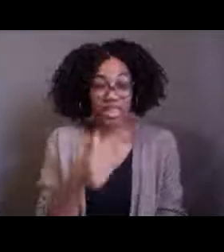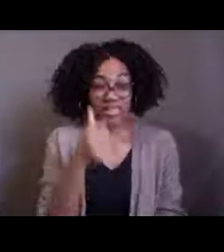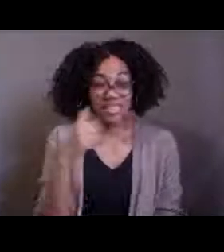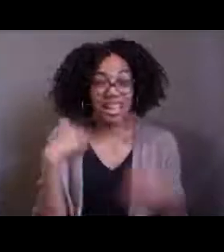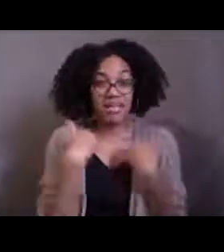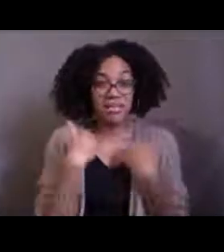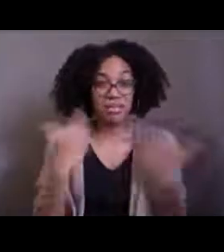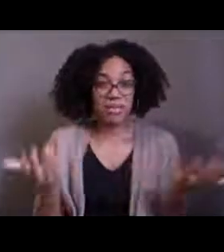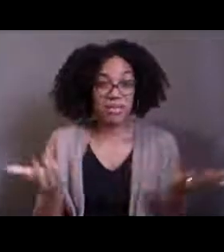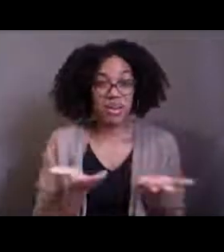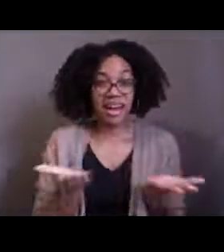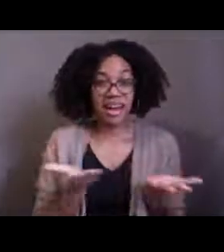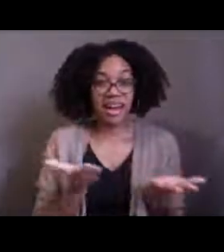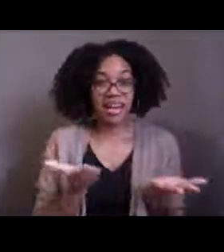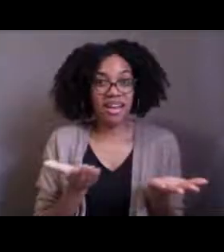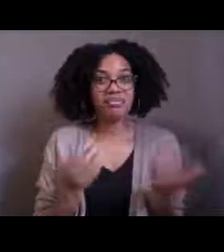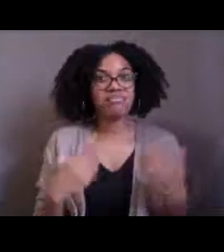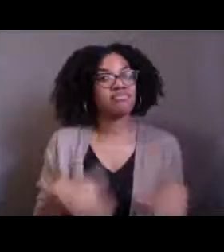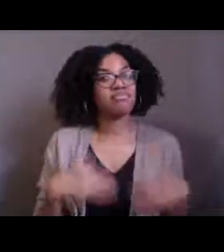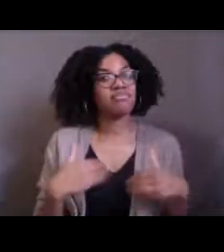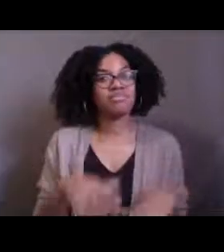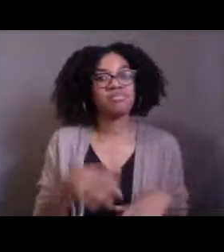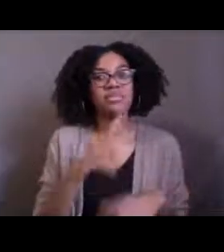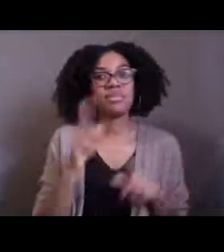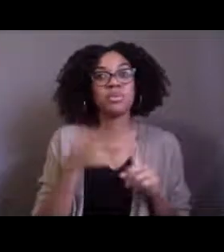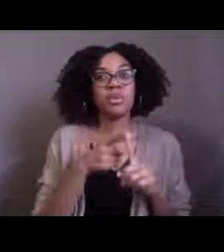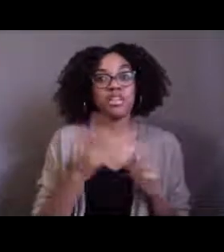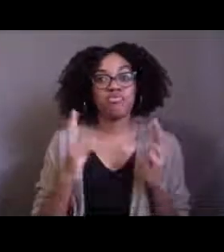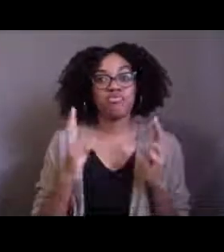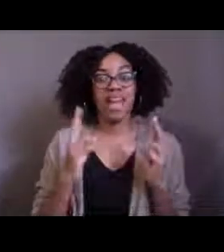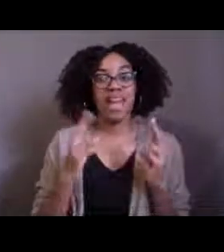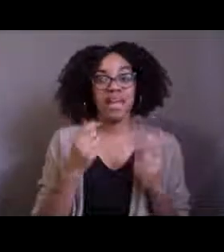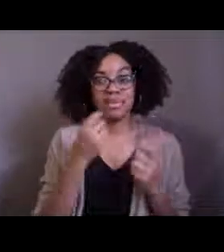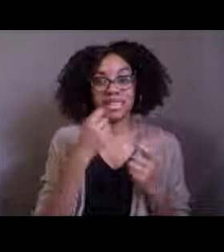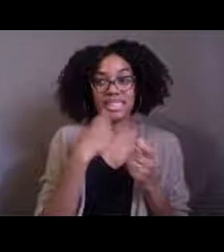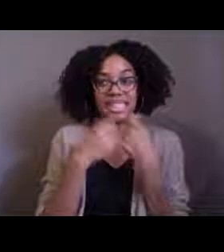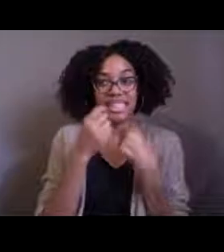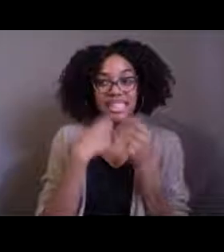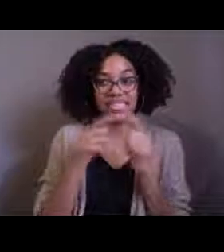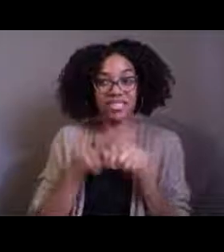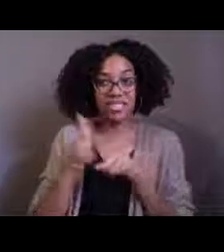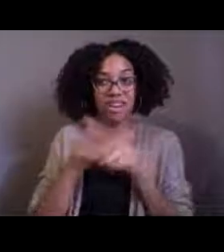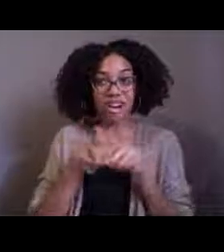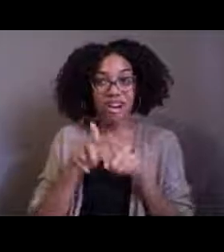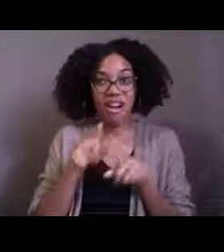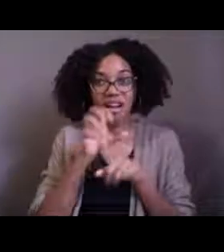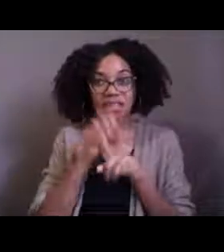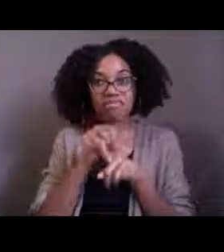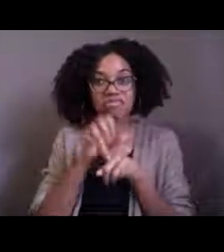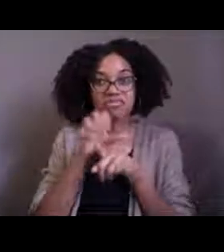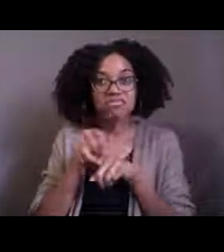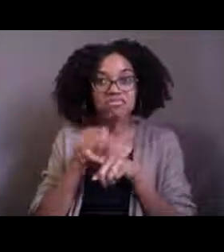of these predation events, the crab was probably one of the stranger ones that I showed you guys just before because